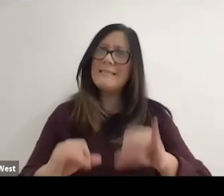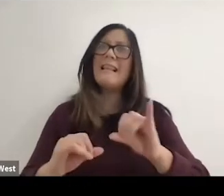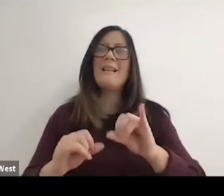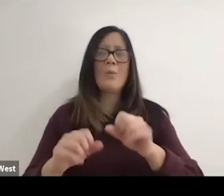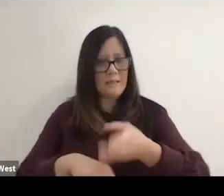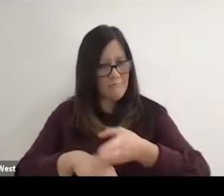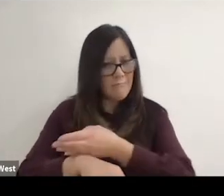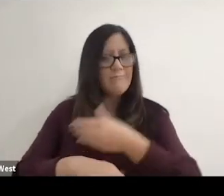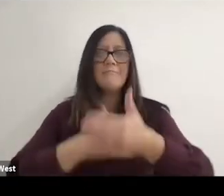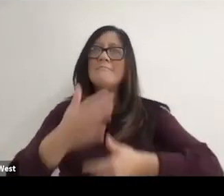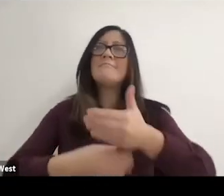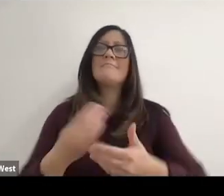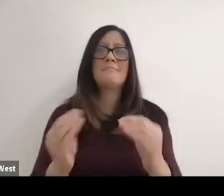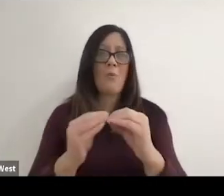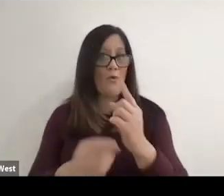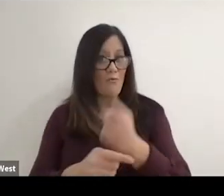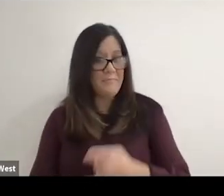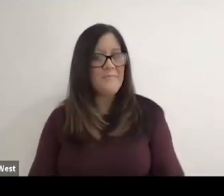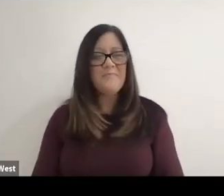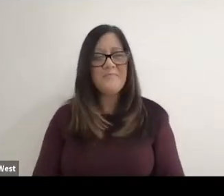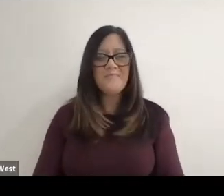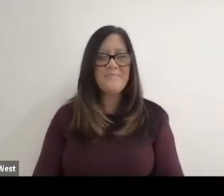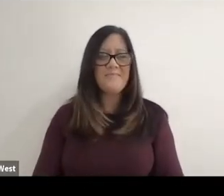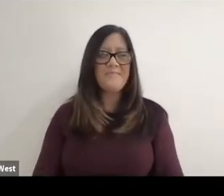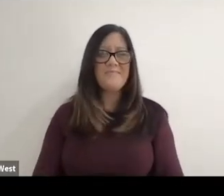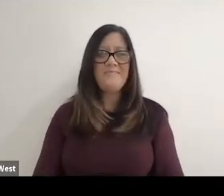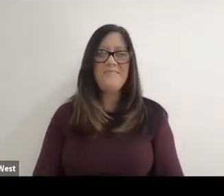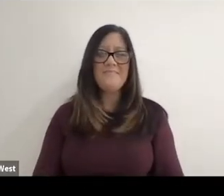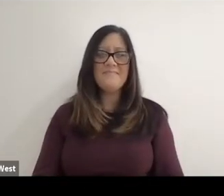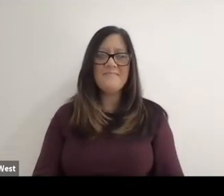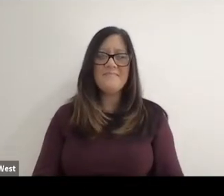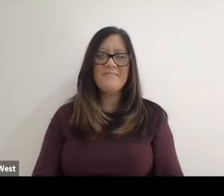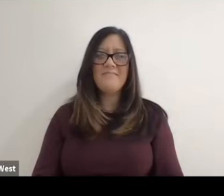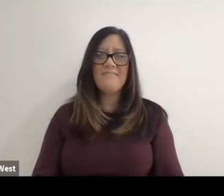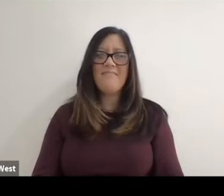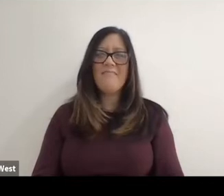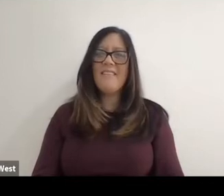We can still go forward, right? Good, great to see the part of